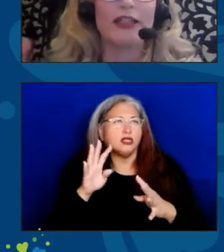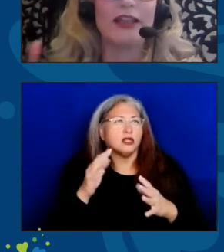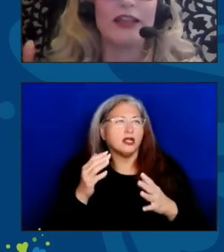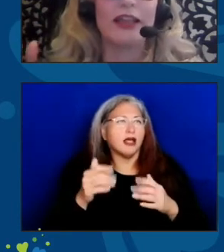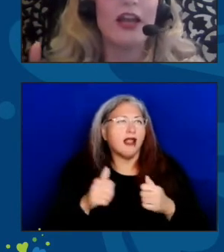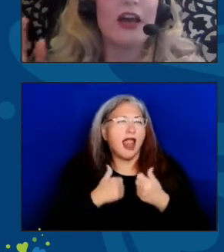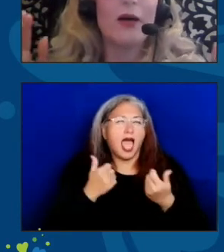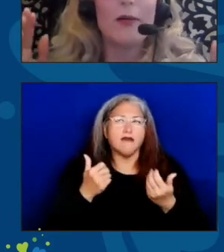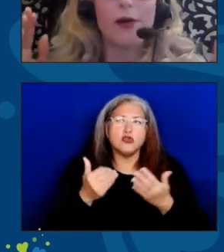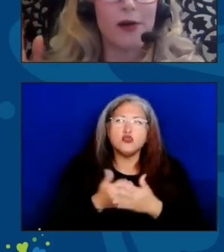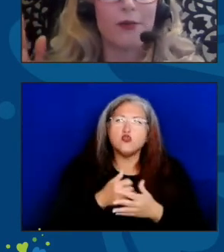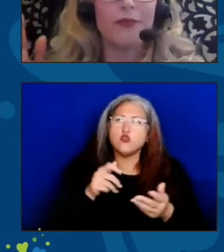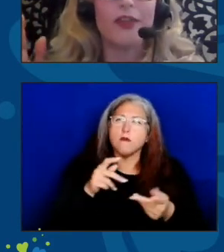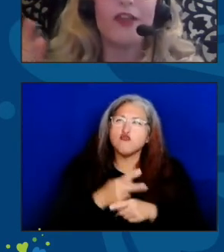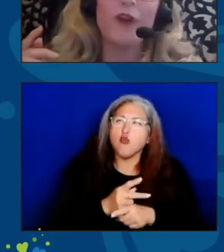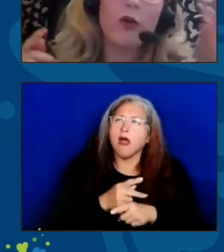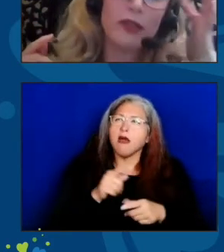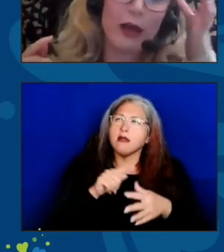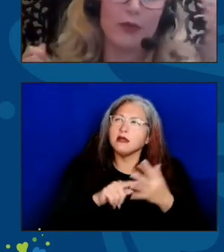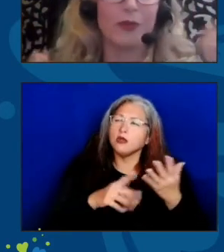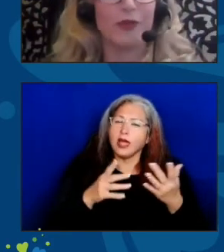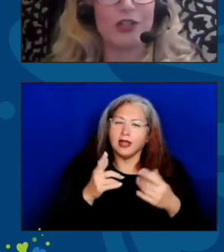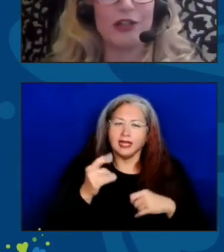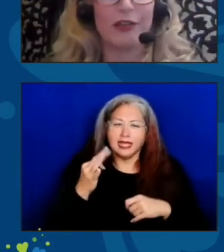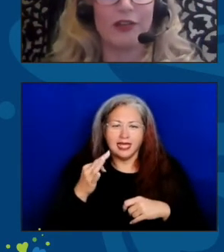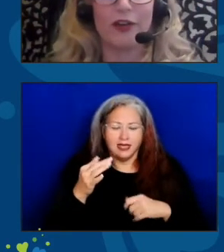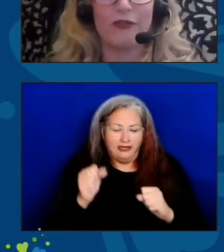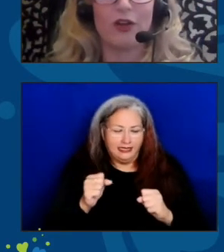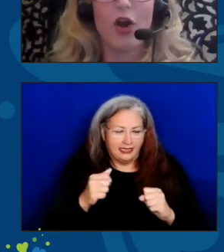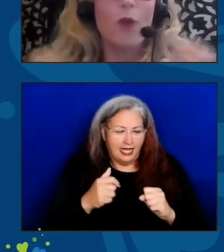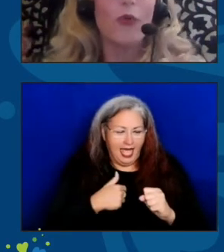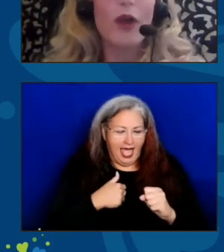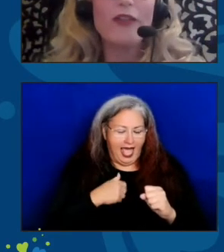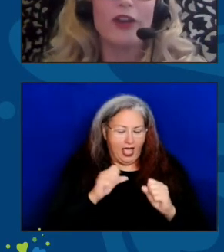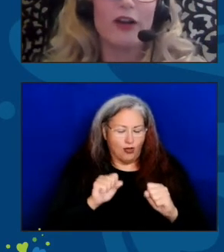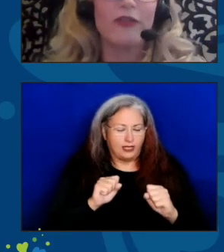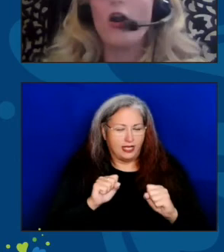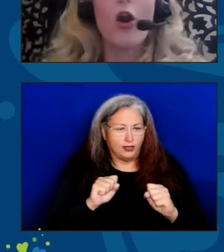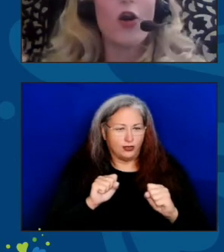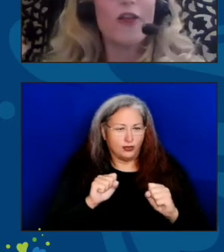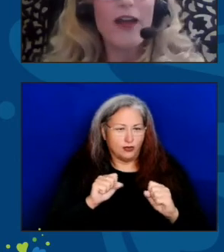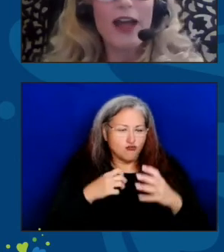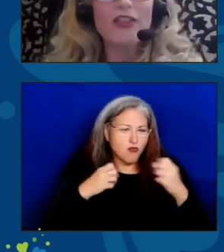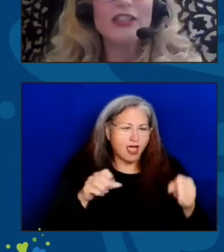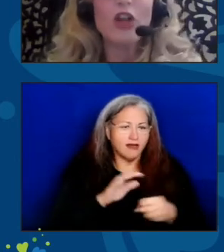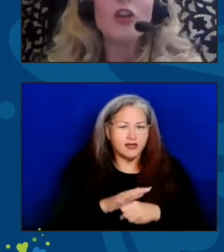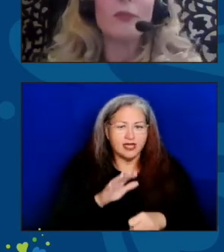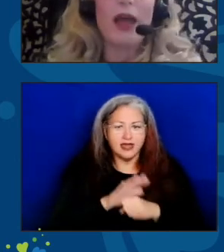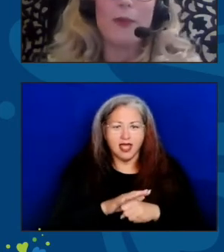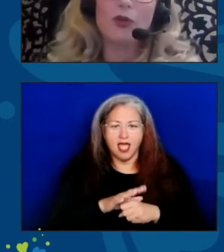thinking, huh, if only I was ingenious enough, brave enough or if I had the start up capital